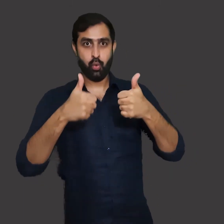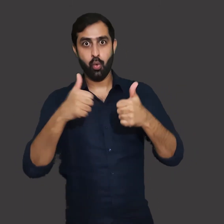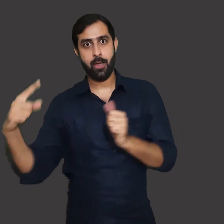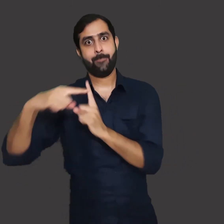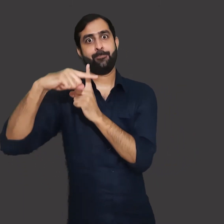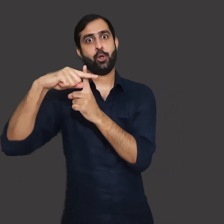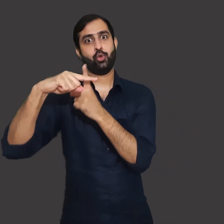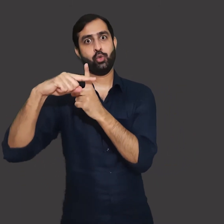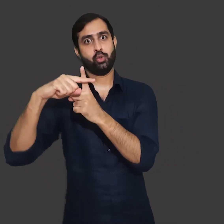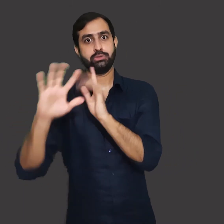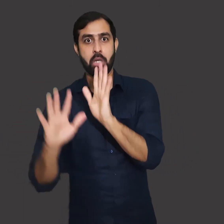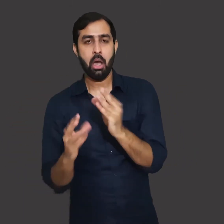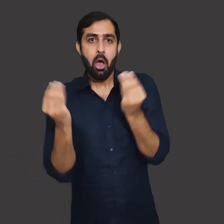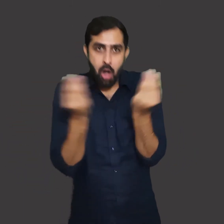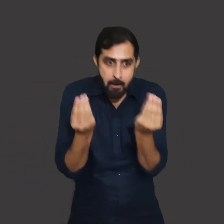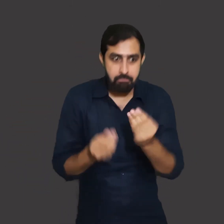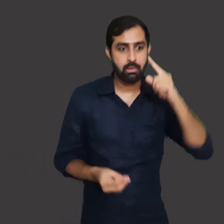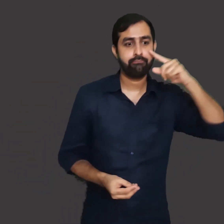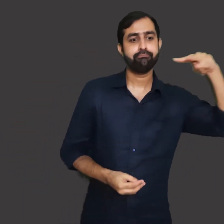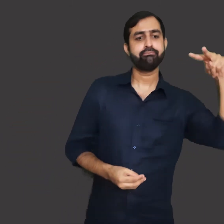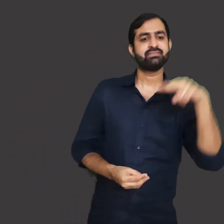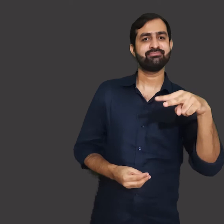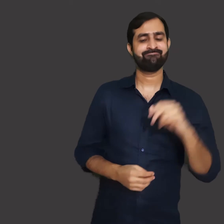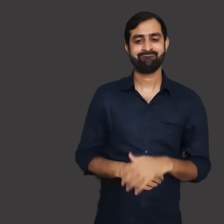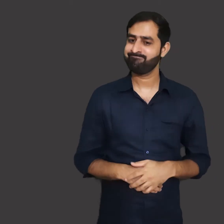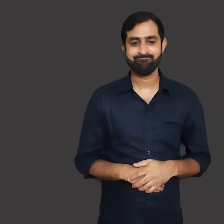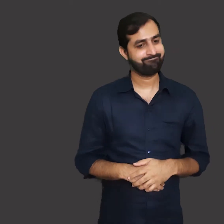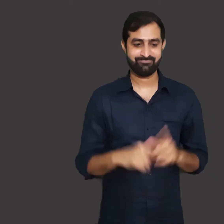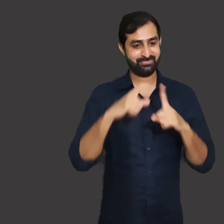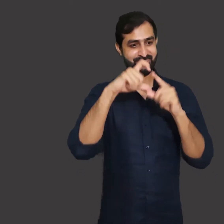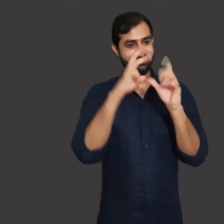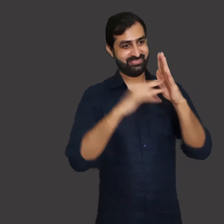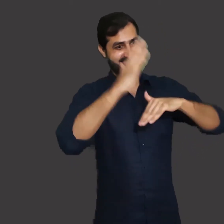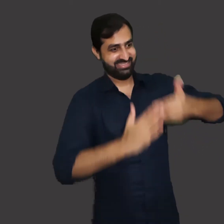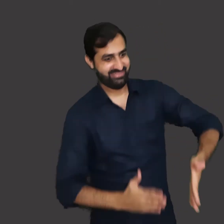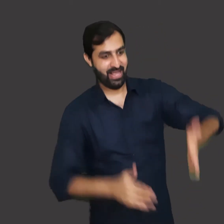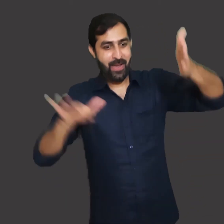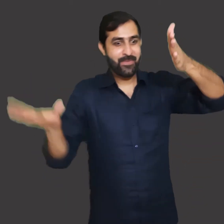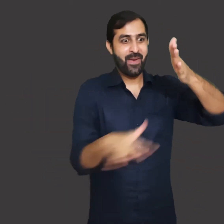that there are advantages of building dams. However, some people do not agree to this.